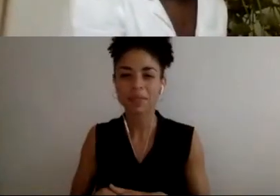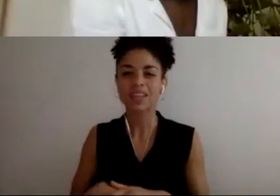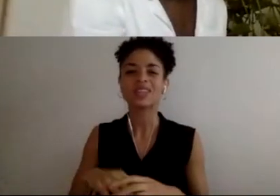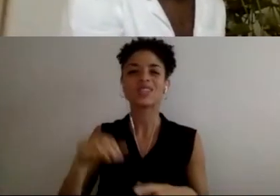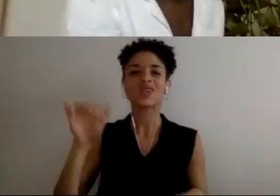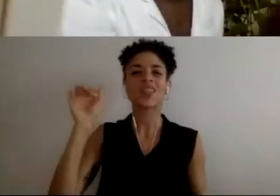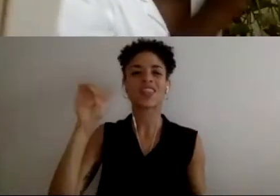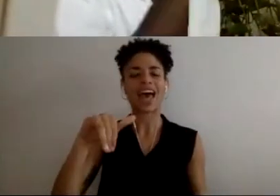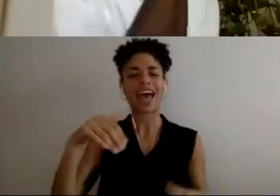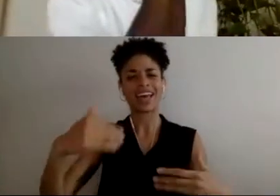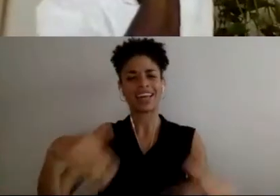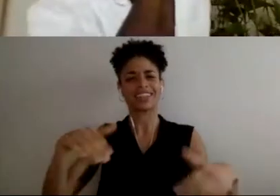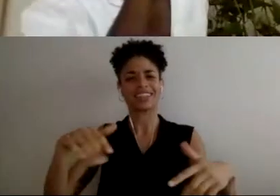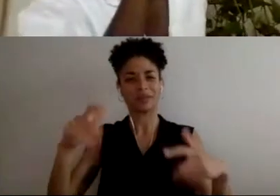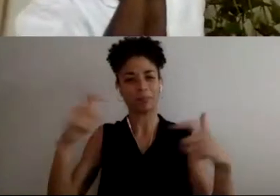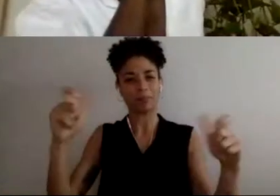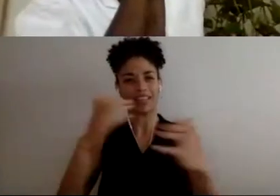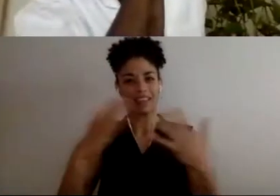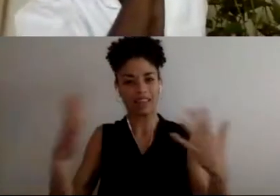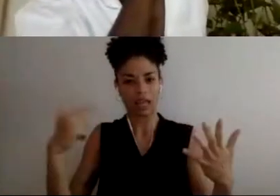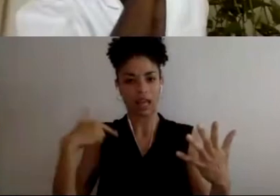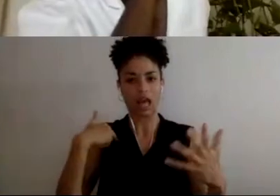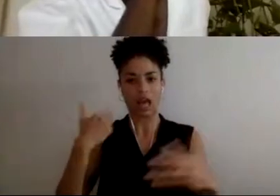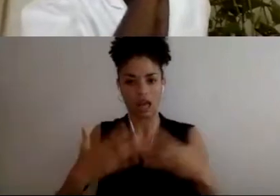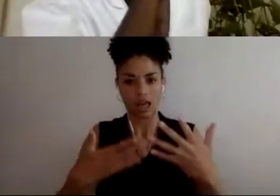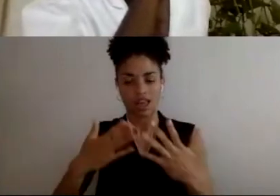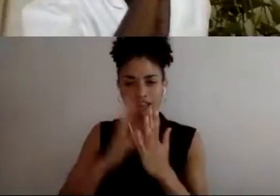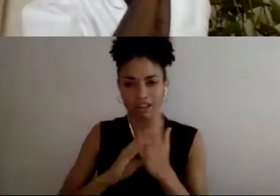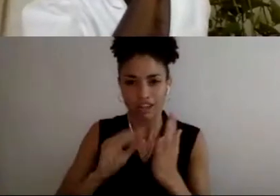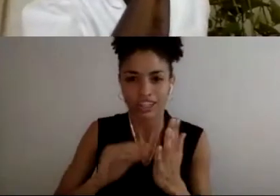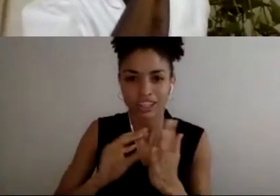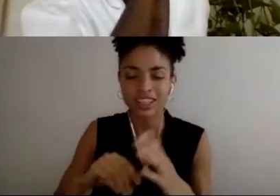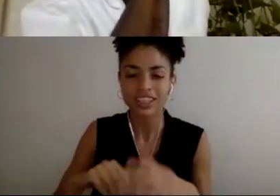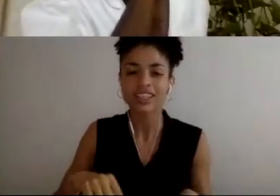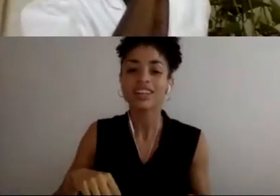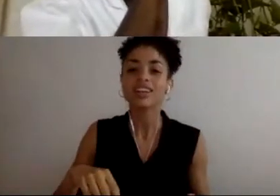thing that I really needed to- But it got me to think about things that make me